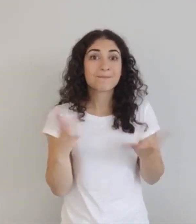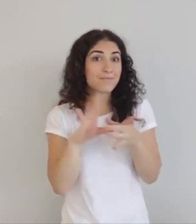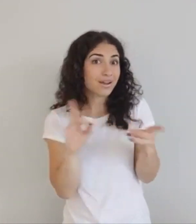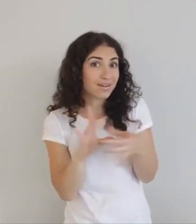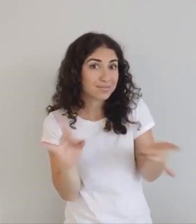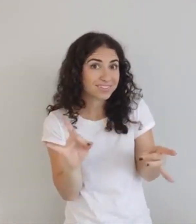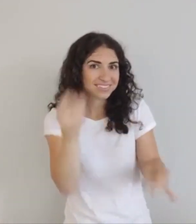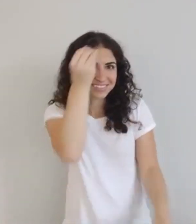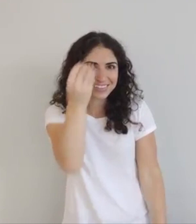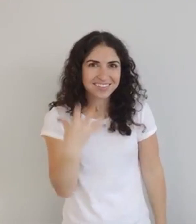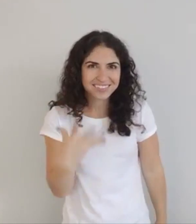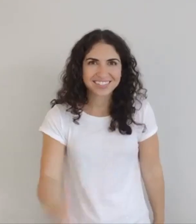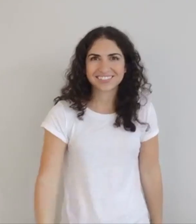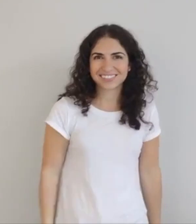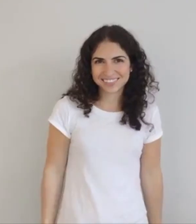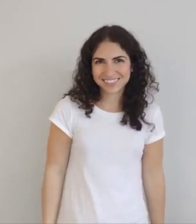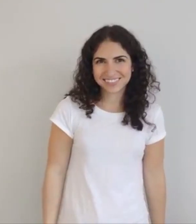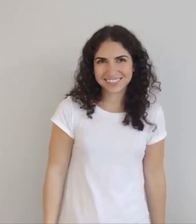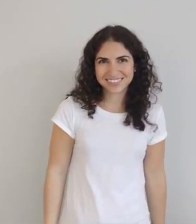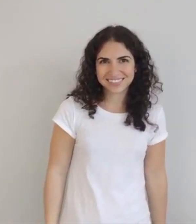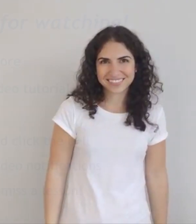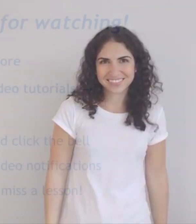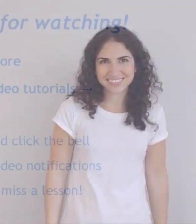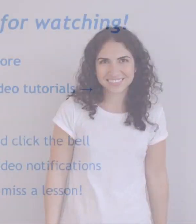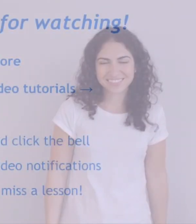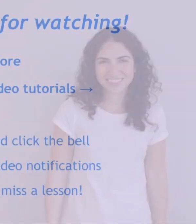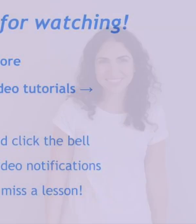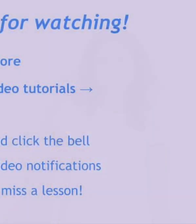Comment and let me know!